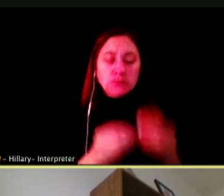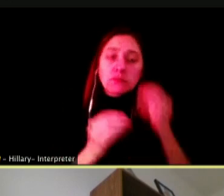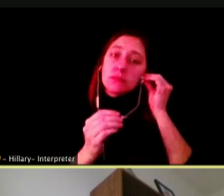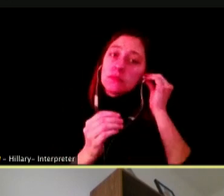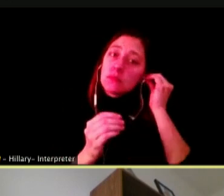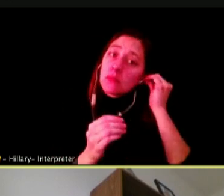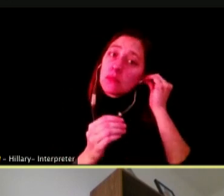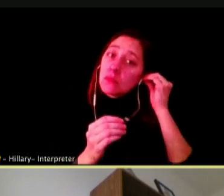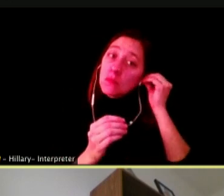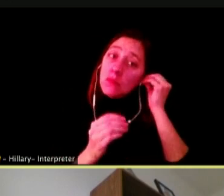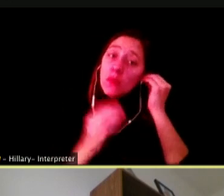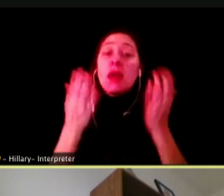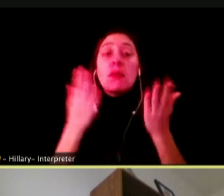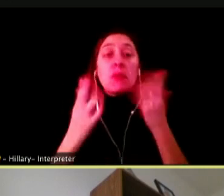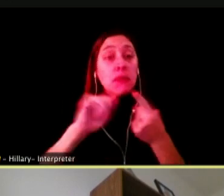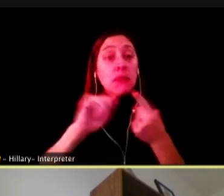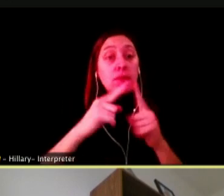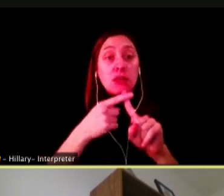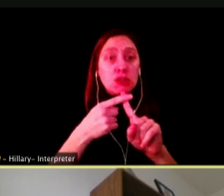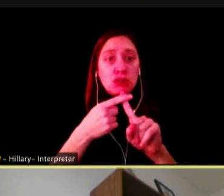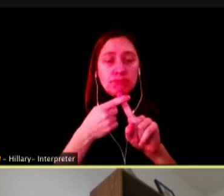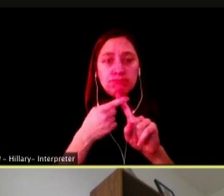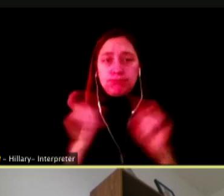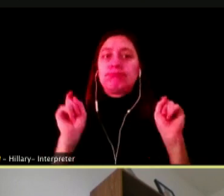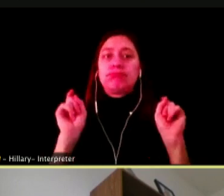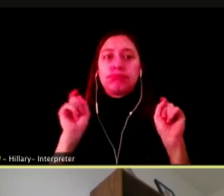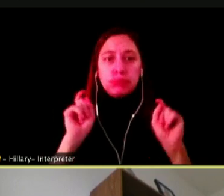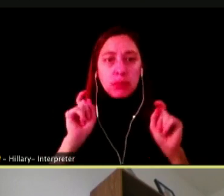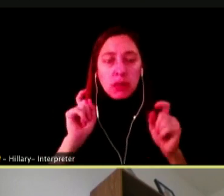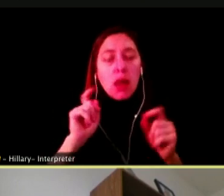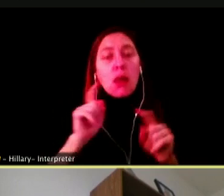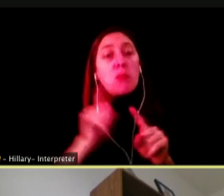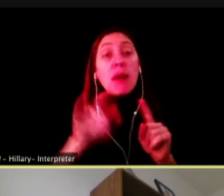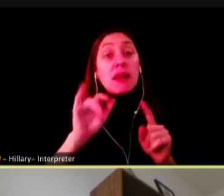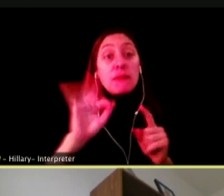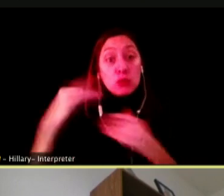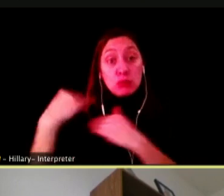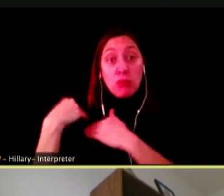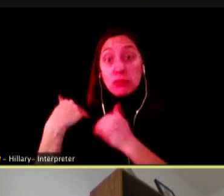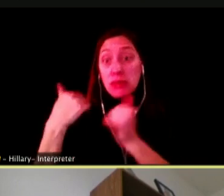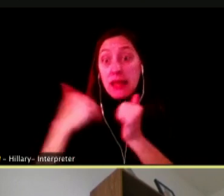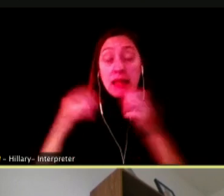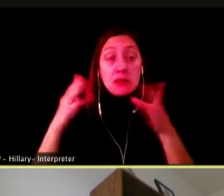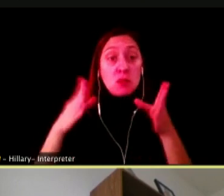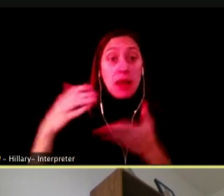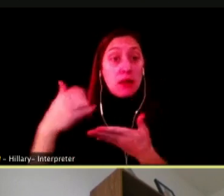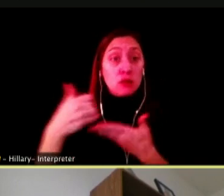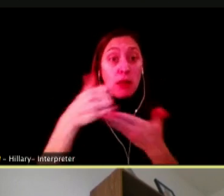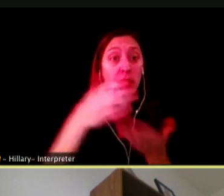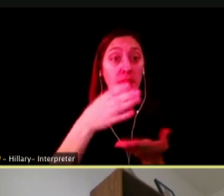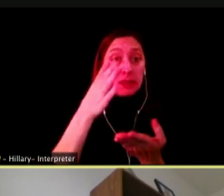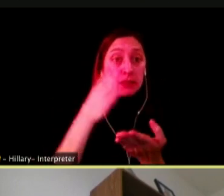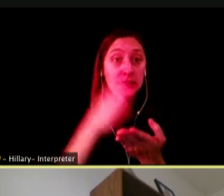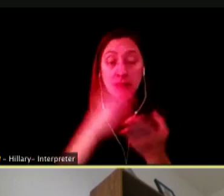WERE ABLE TO IN ANY WAY HELP THEM STOP SLOWING DOWN THAT COURSE AND EVENTUALLY ENTERING A